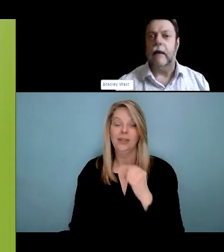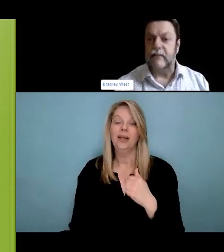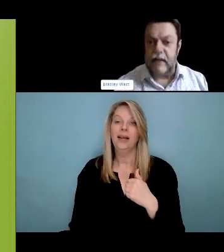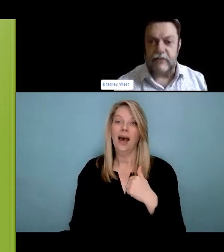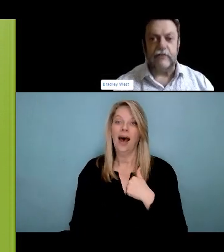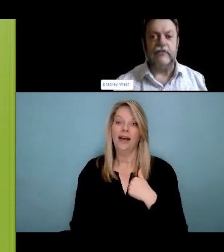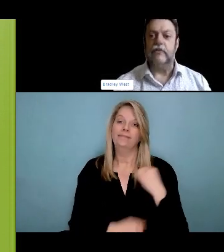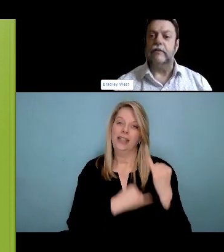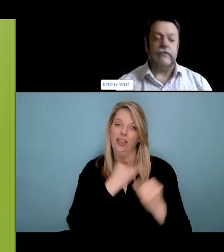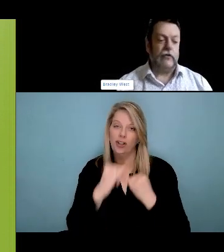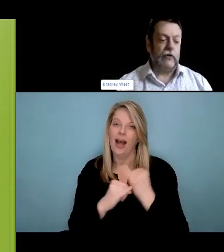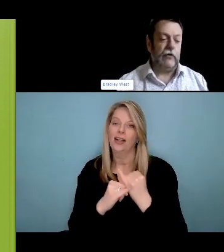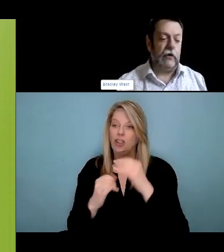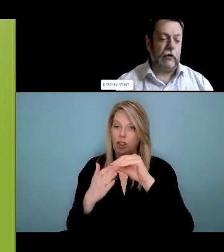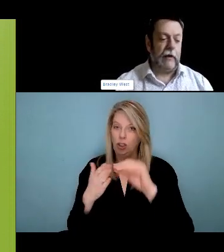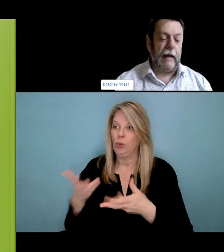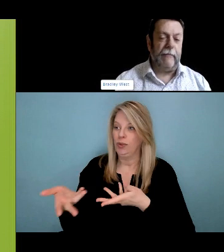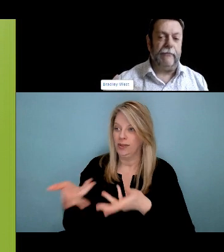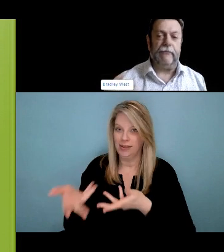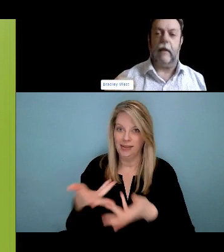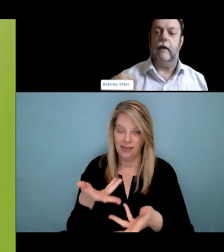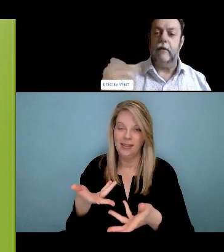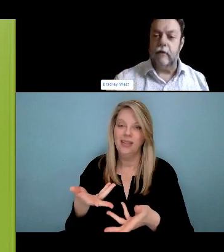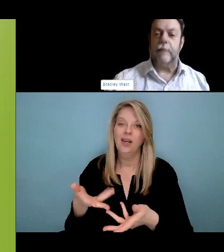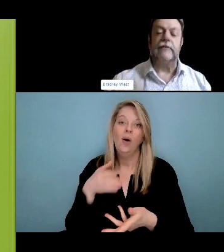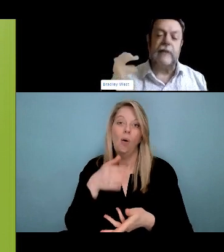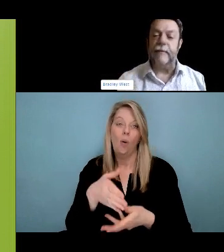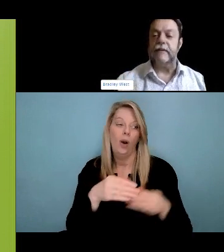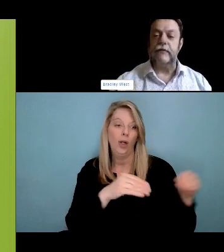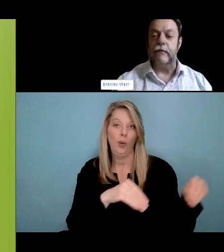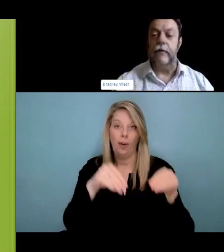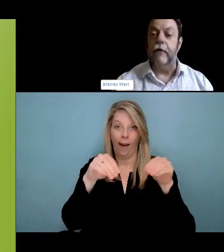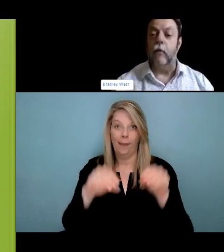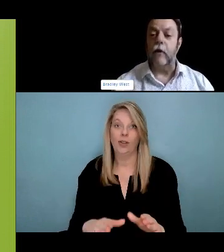group. So if folks have questions for Shauna, this would be a great time to ask them.